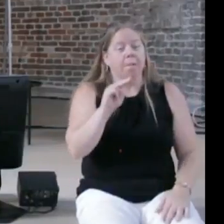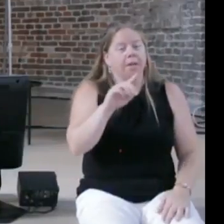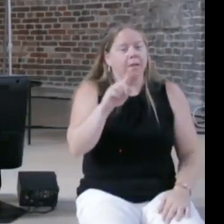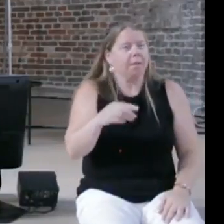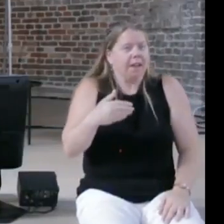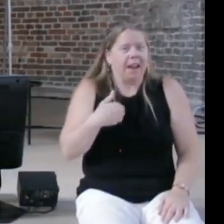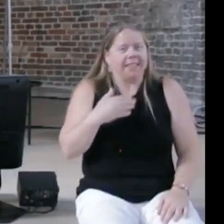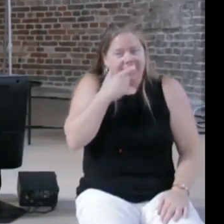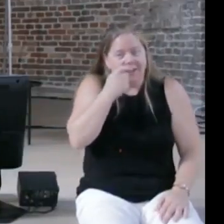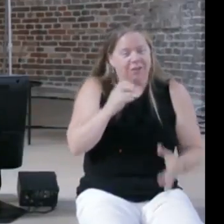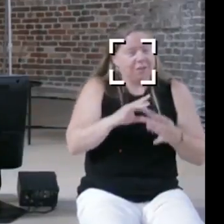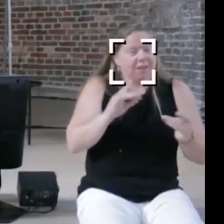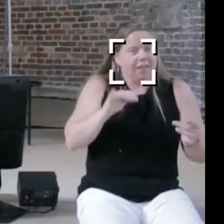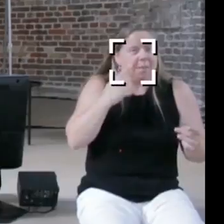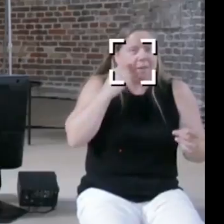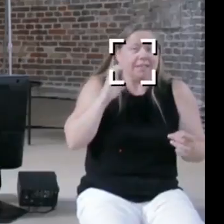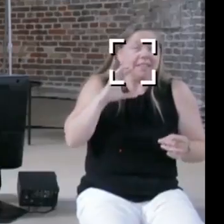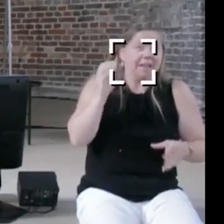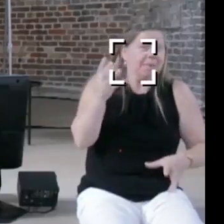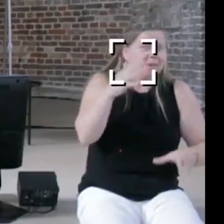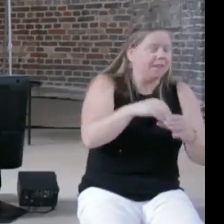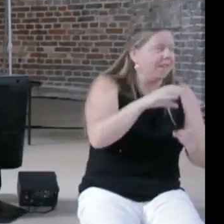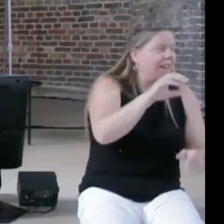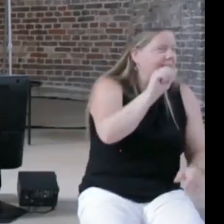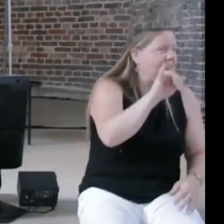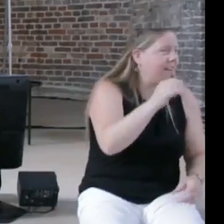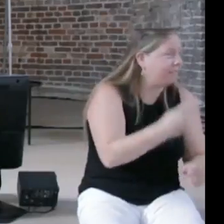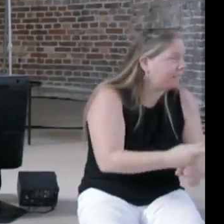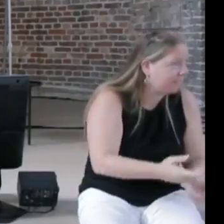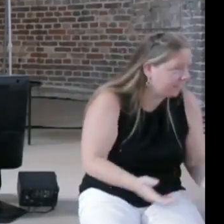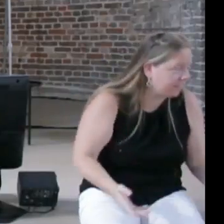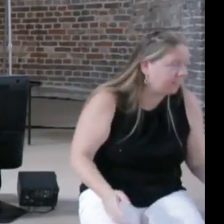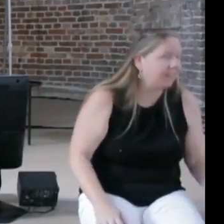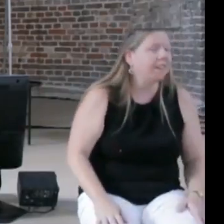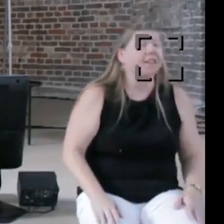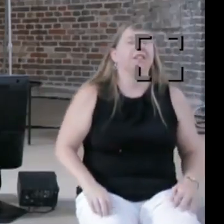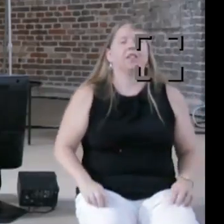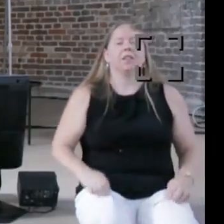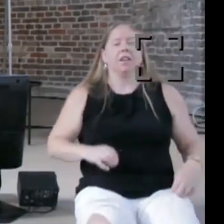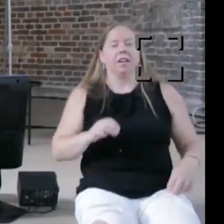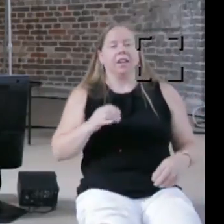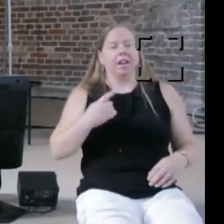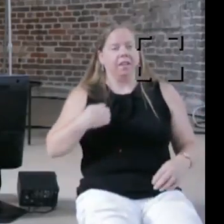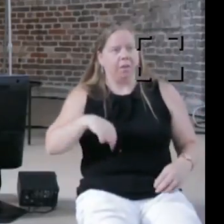is building the AI, so if we are extremely afraid of these problems that he is promising